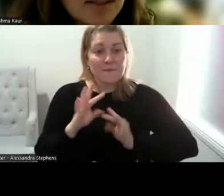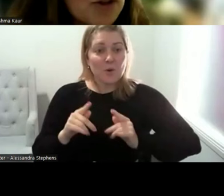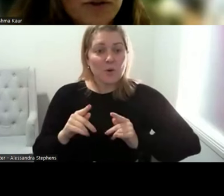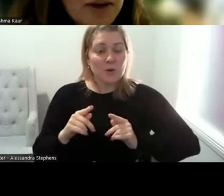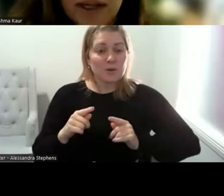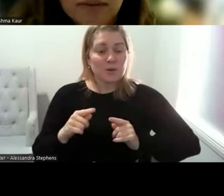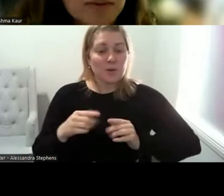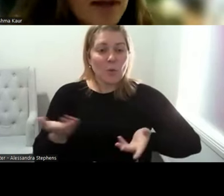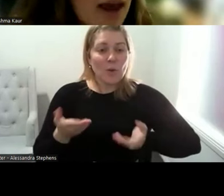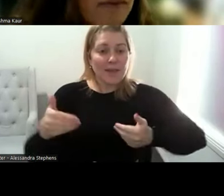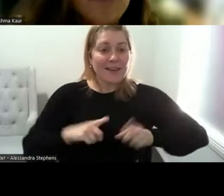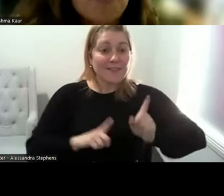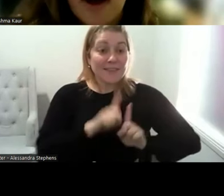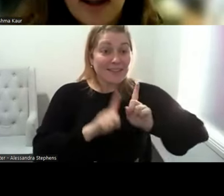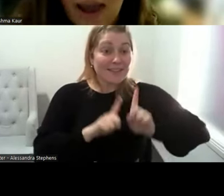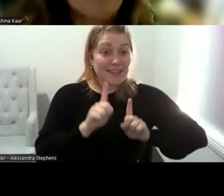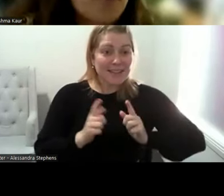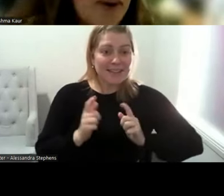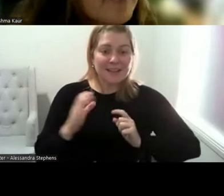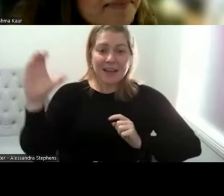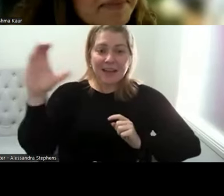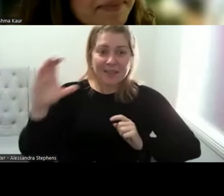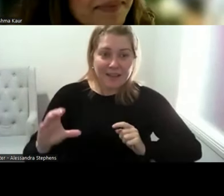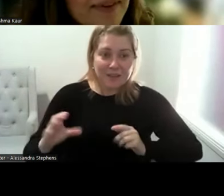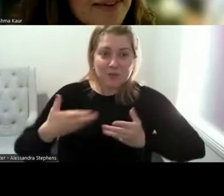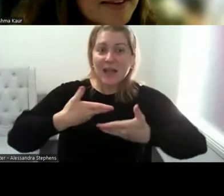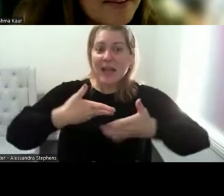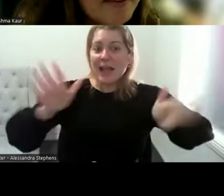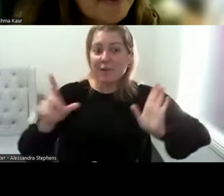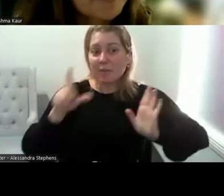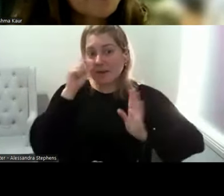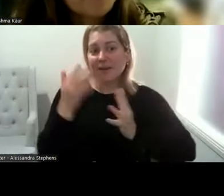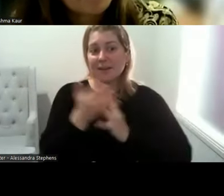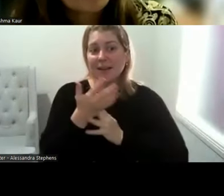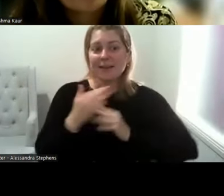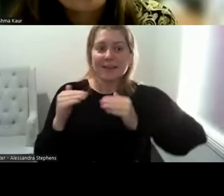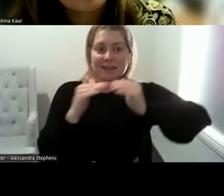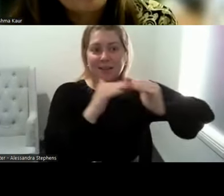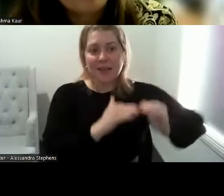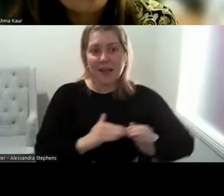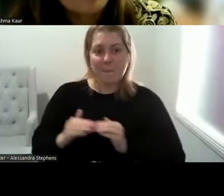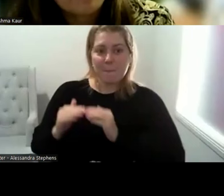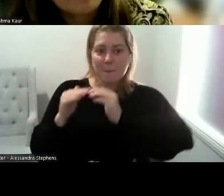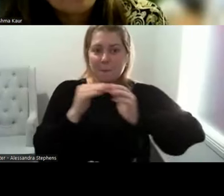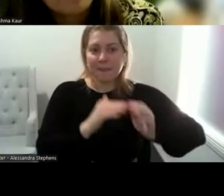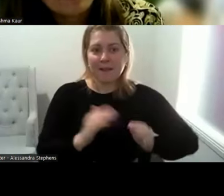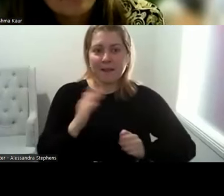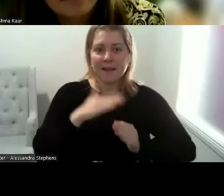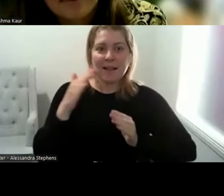it should be available to everyone everywhere. Wonderful. And last but not least Rhi.